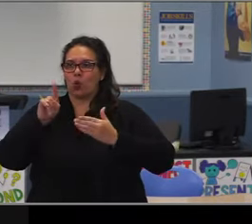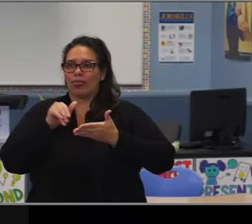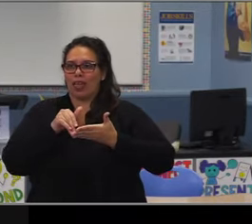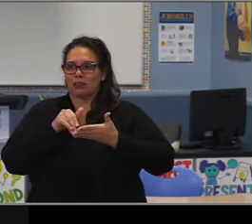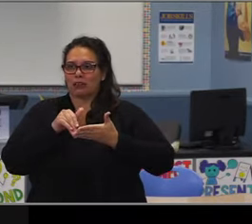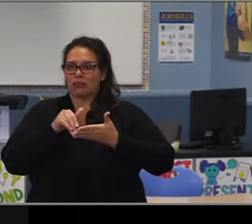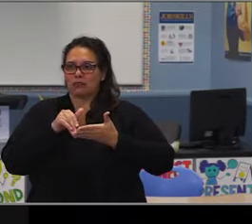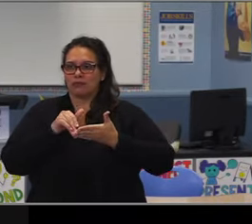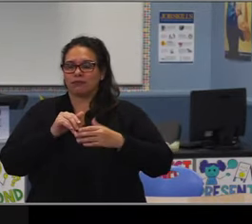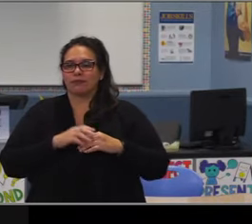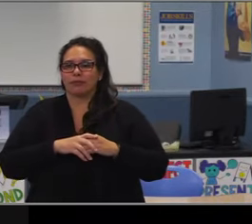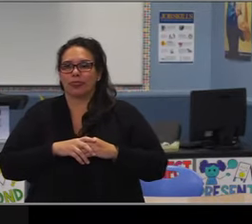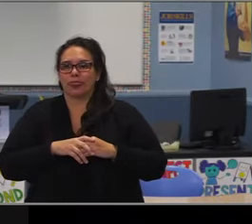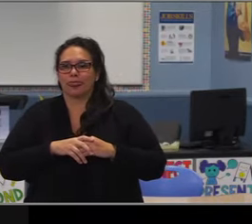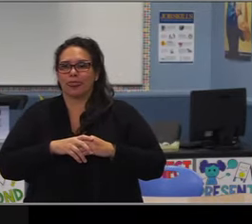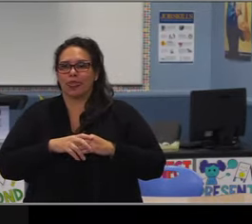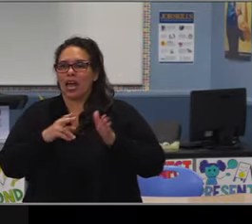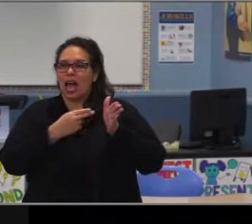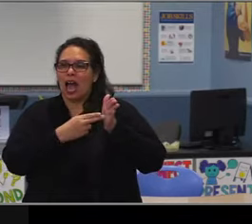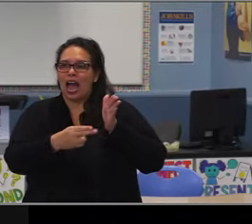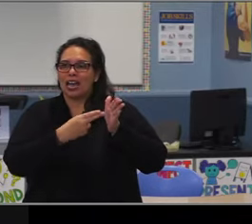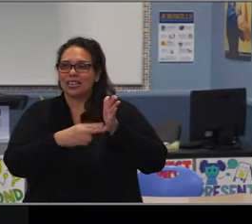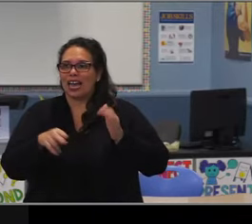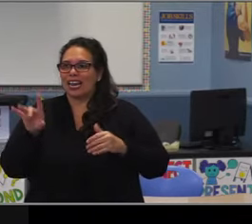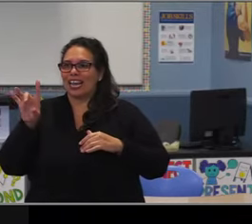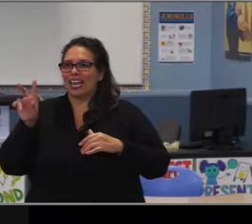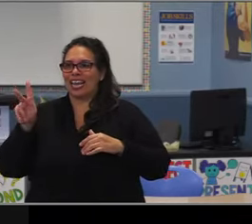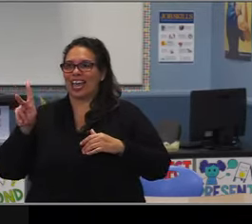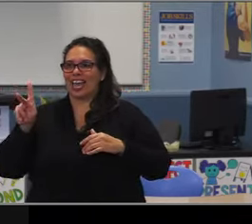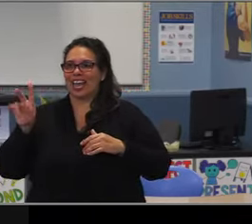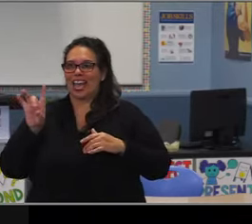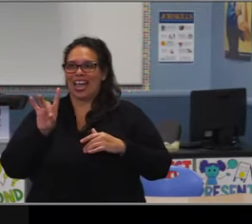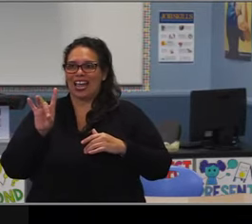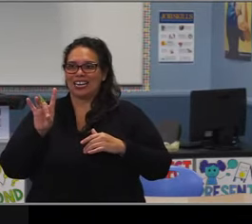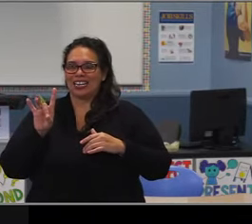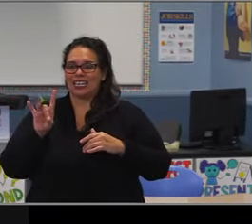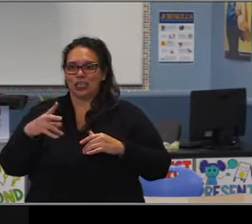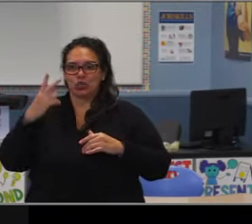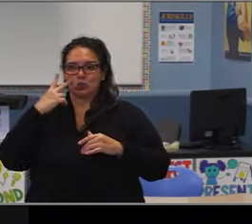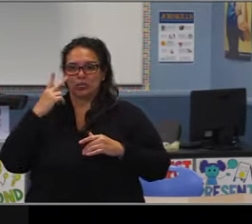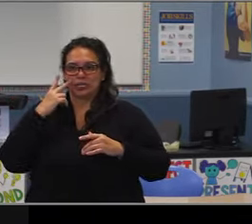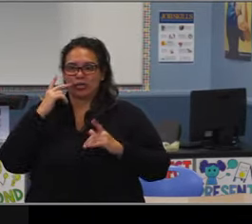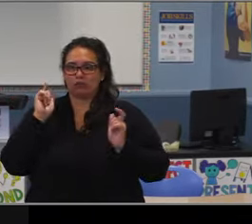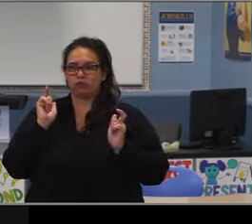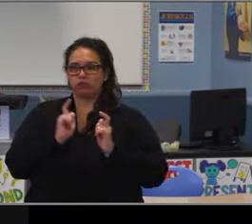versus those that choose a middle school program. And you can see, we have some highly competitive